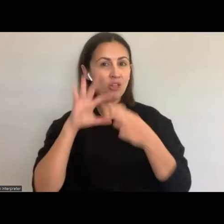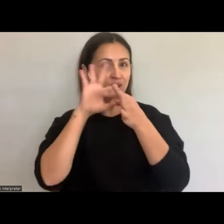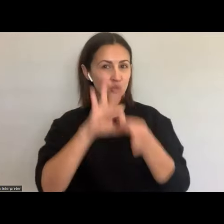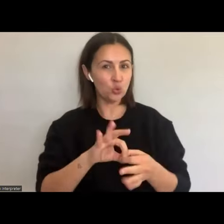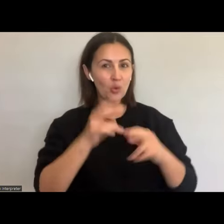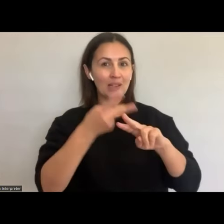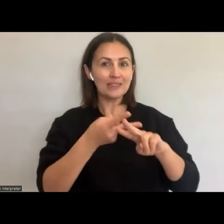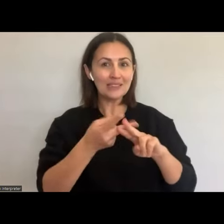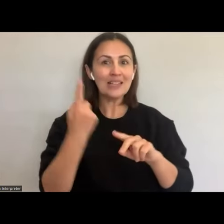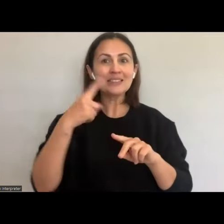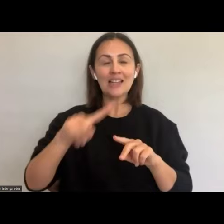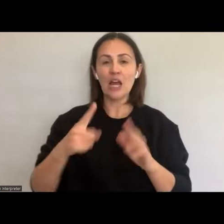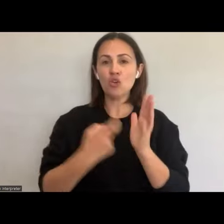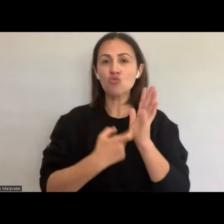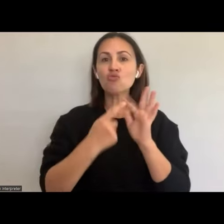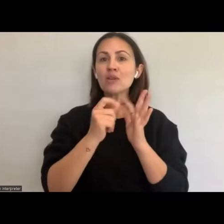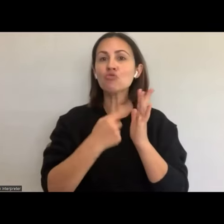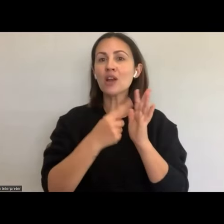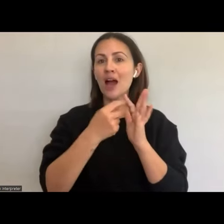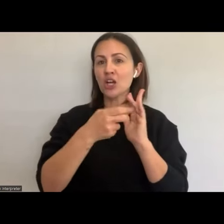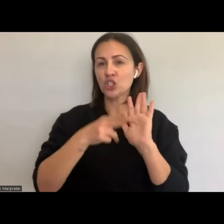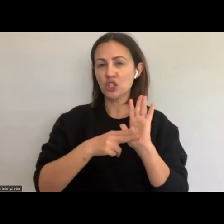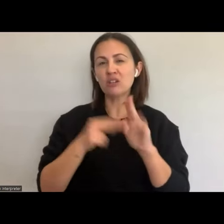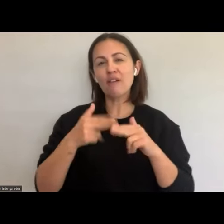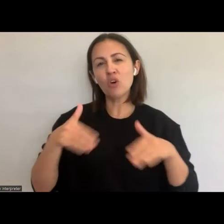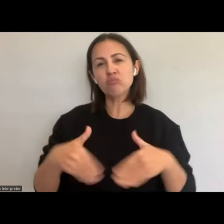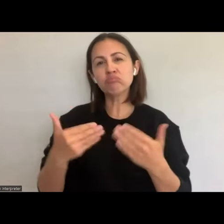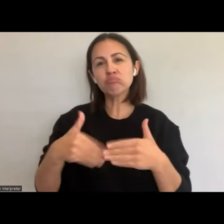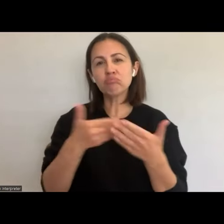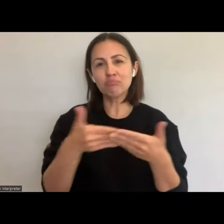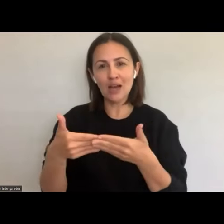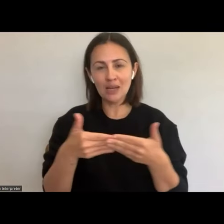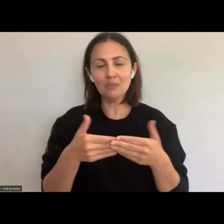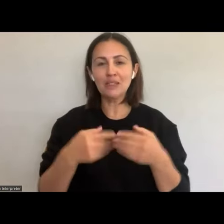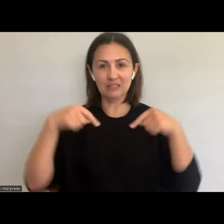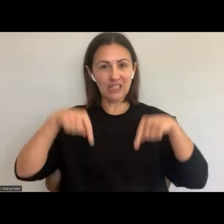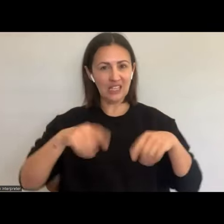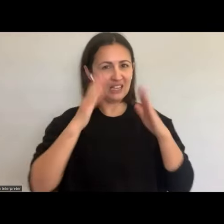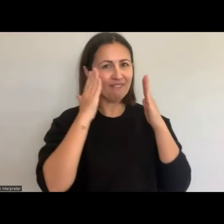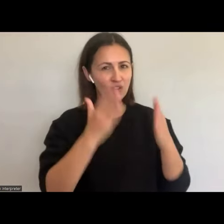a key area of our sexual reproductive health strategy, living a sexually healthy life.